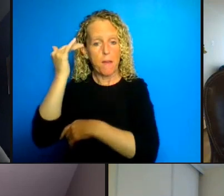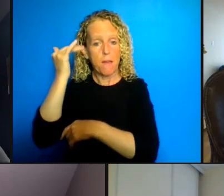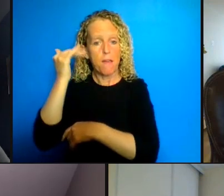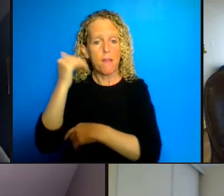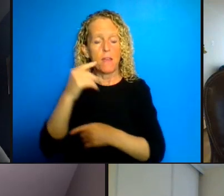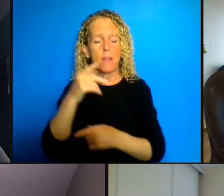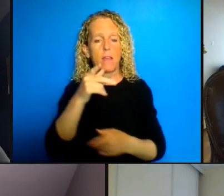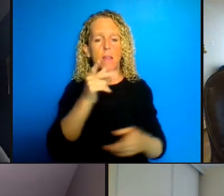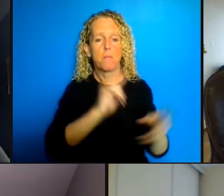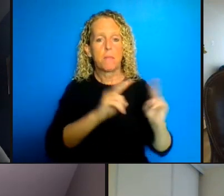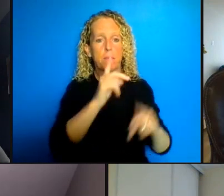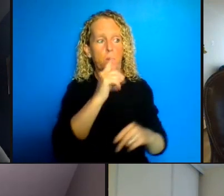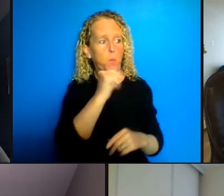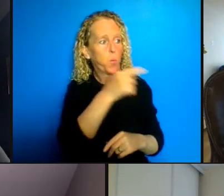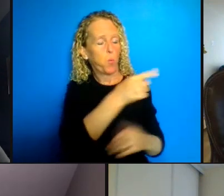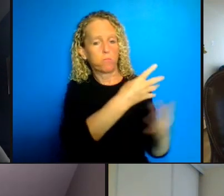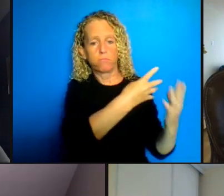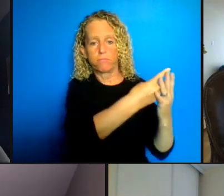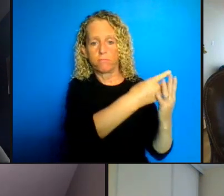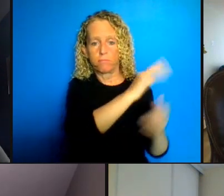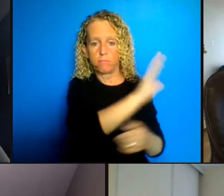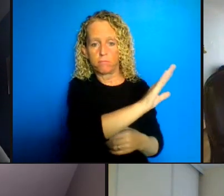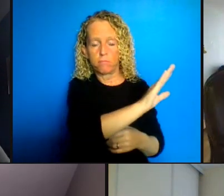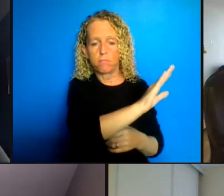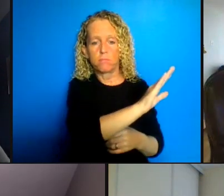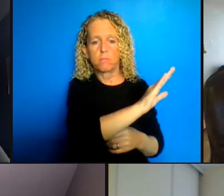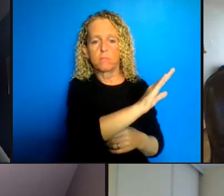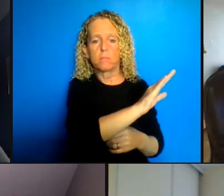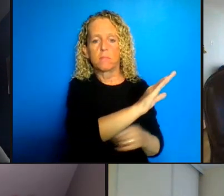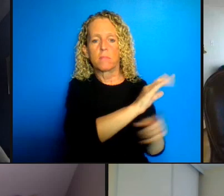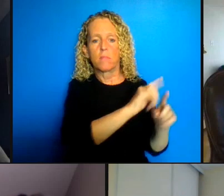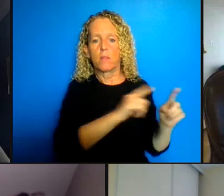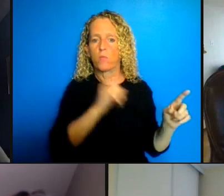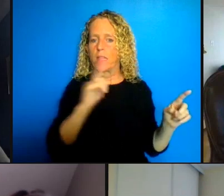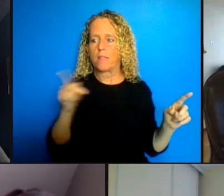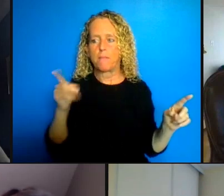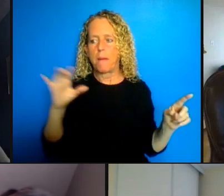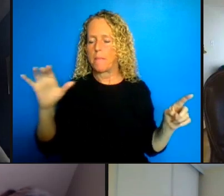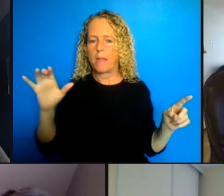and the public is not really requesting this is not something that make its way